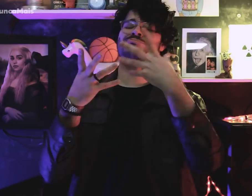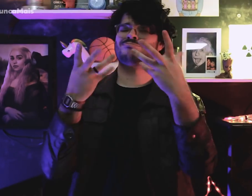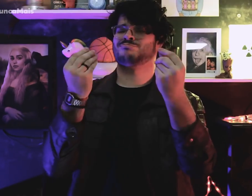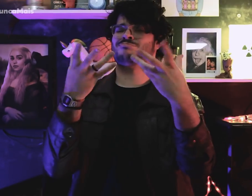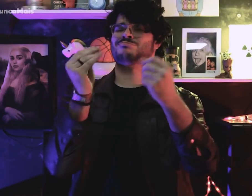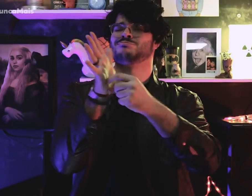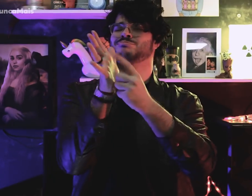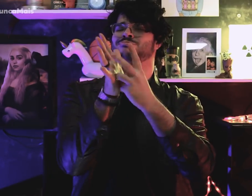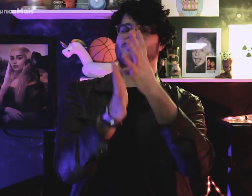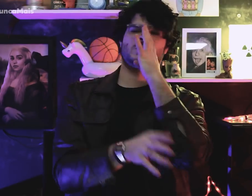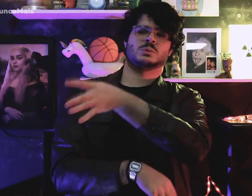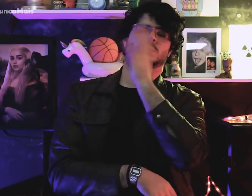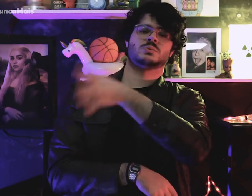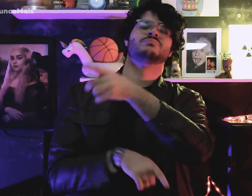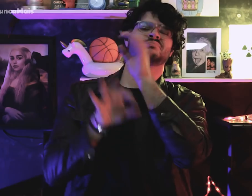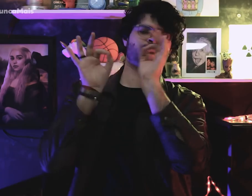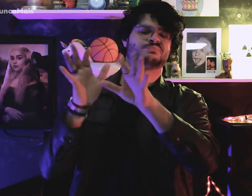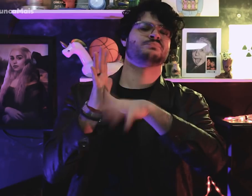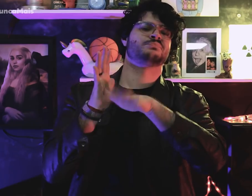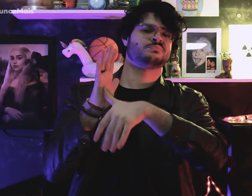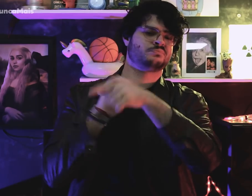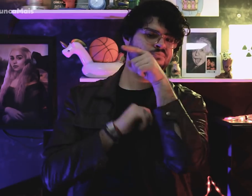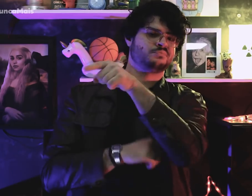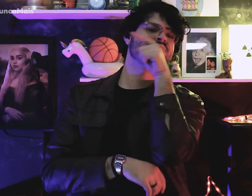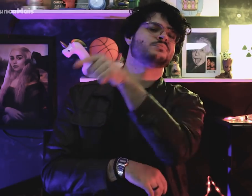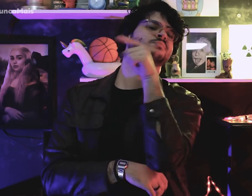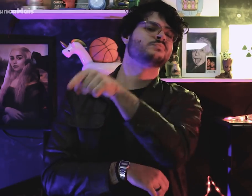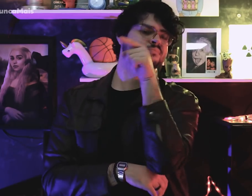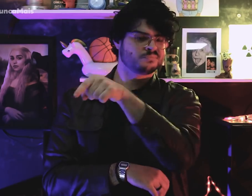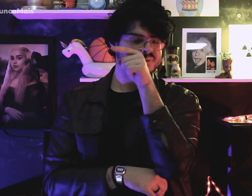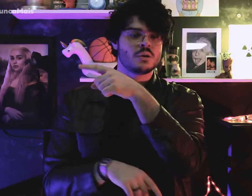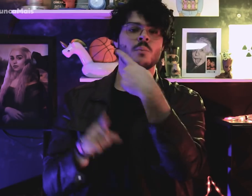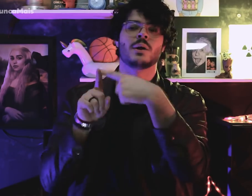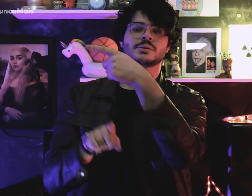Often Adhemar de Barros was accused of corruption